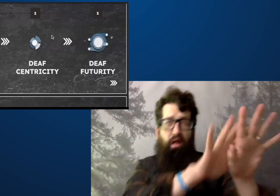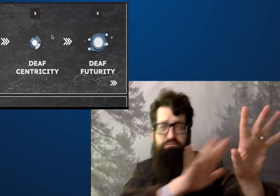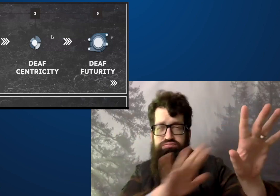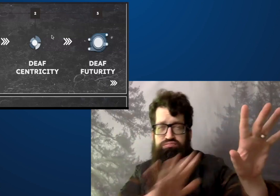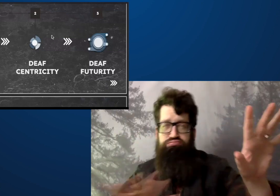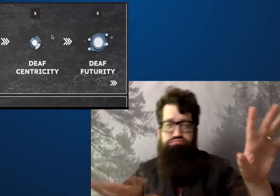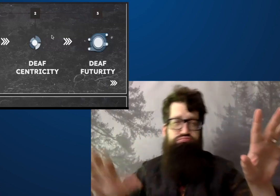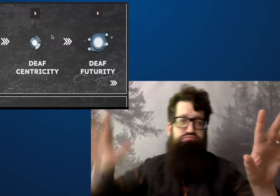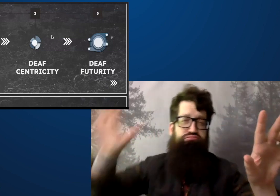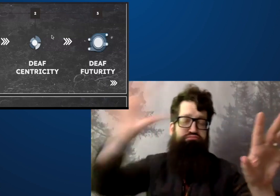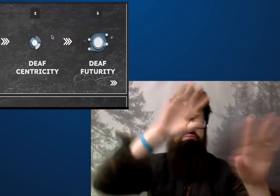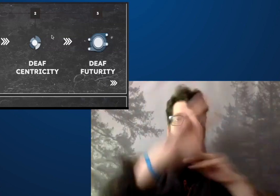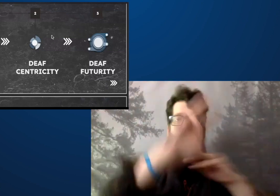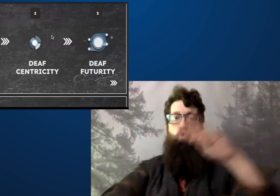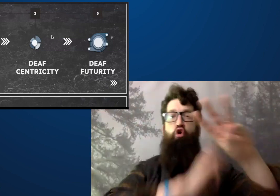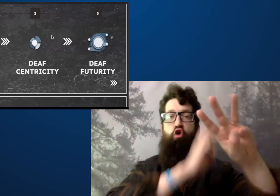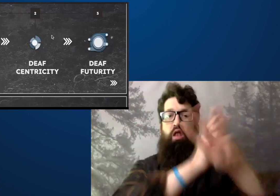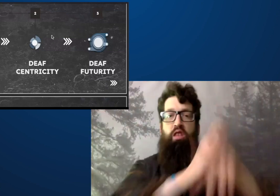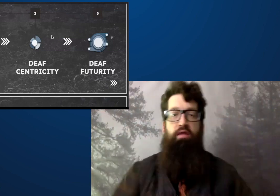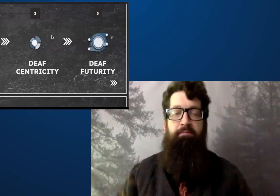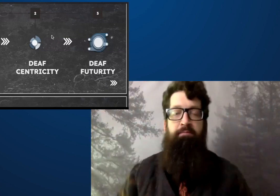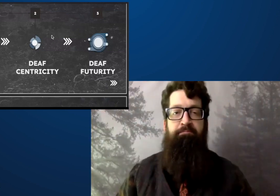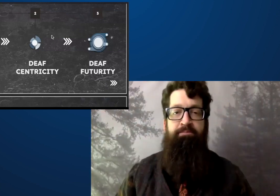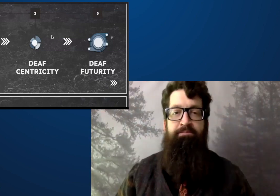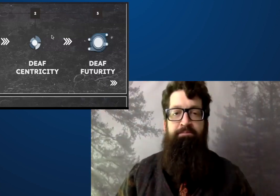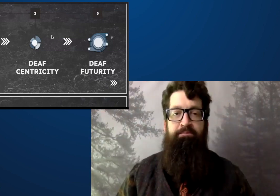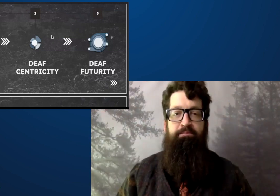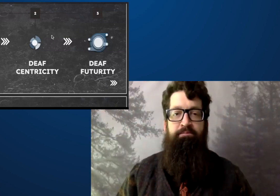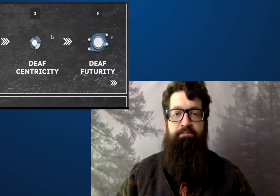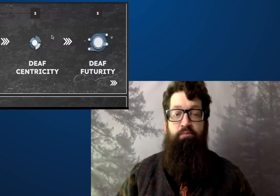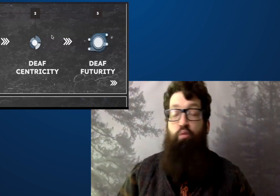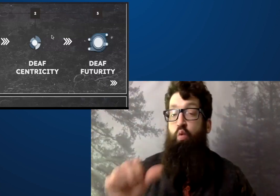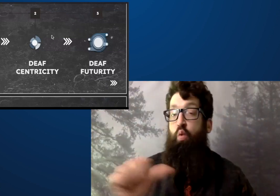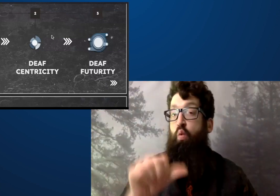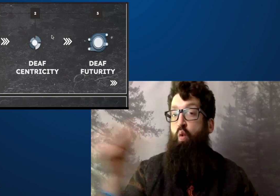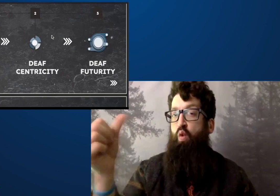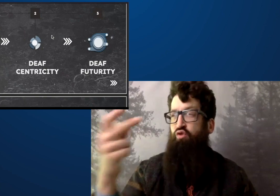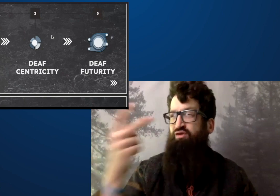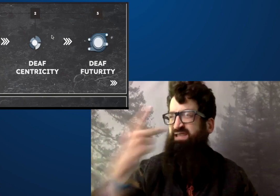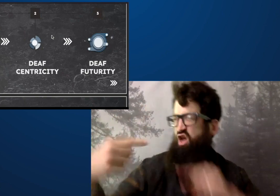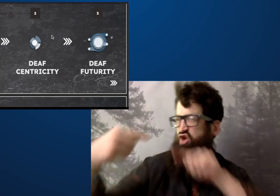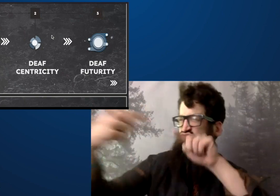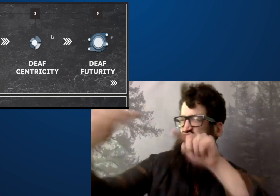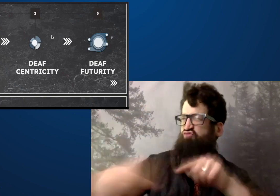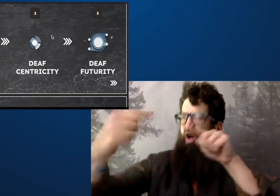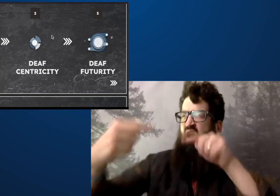with students and deaf people from all over the world